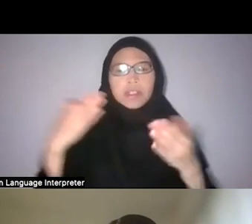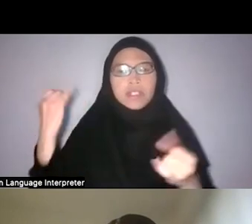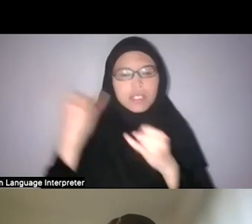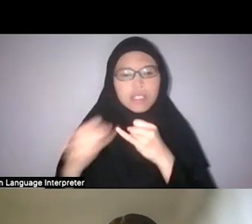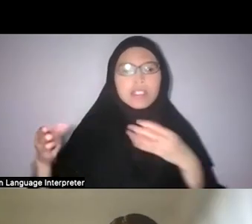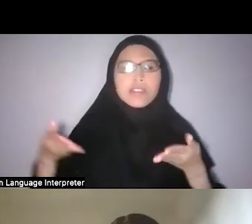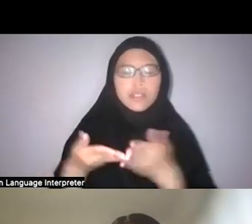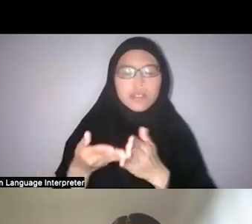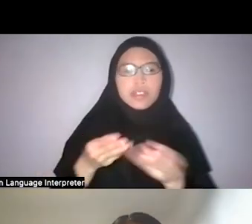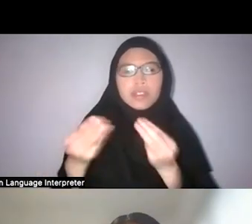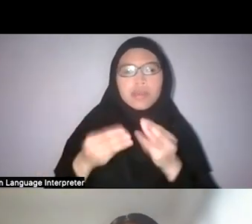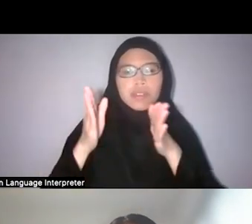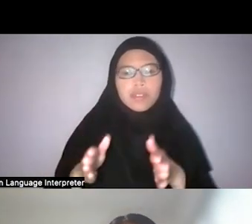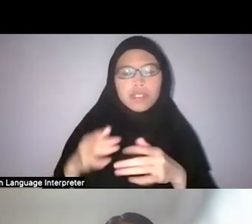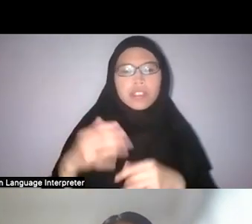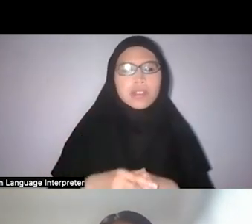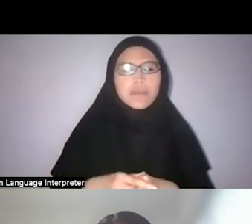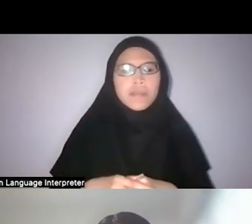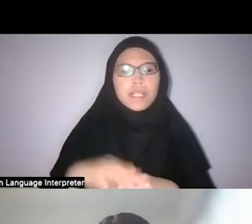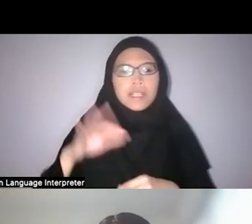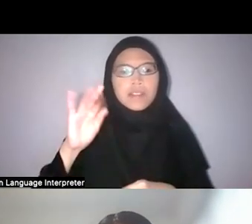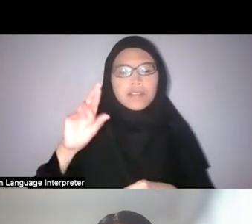Faris is a Lee Kong Chian Research Fellow with the National Library.